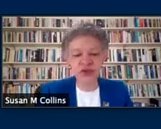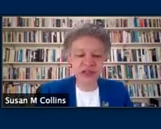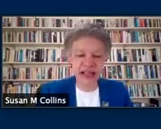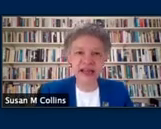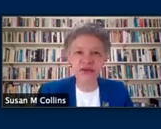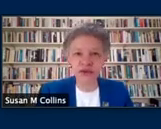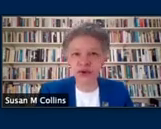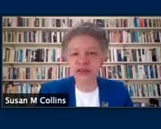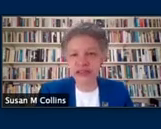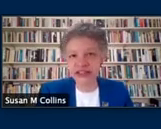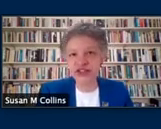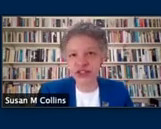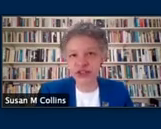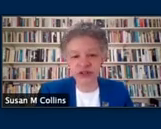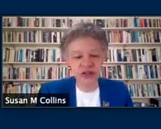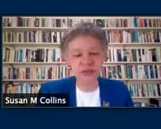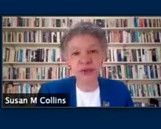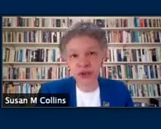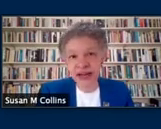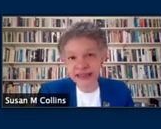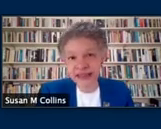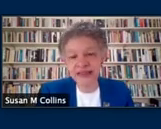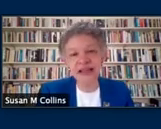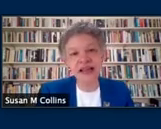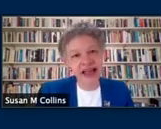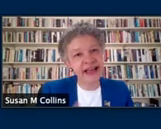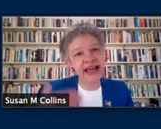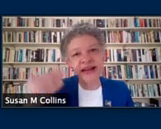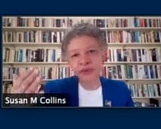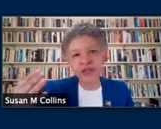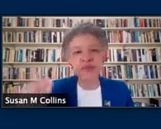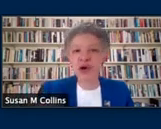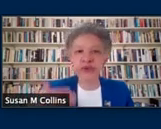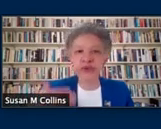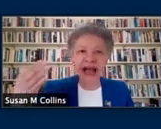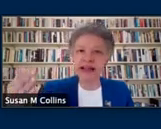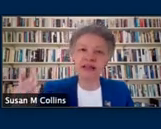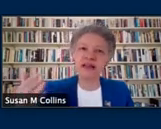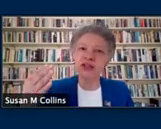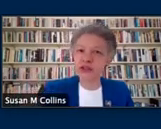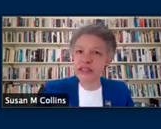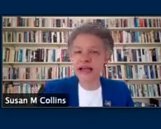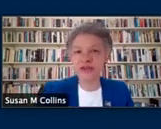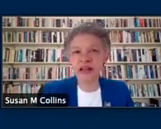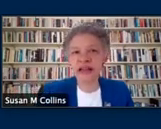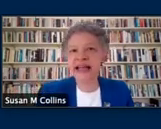as the planning for the next year progresses. And that'll be both at the unit level